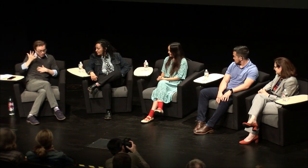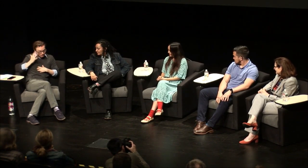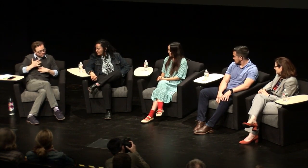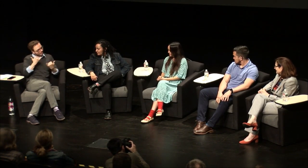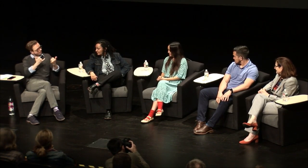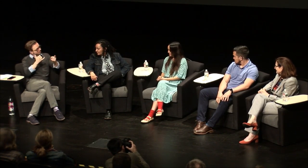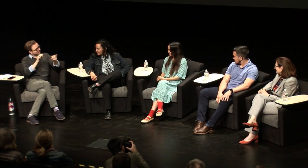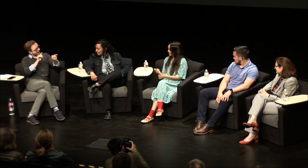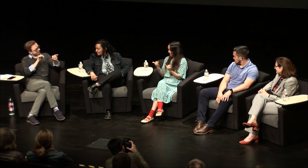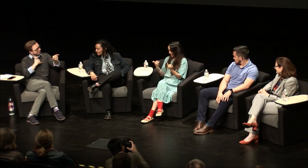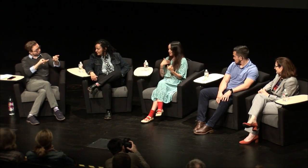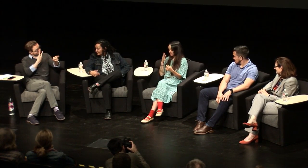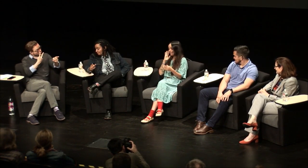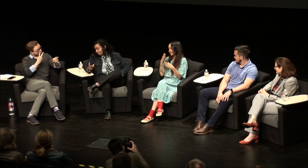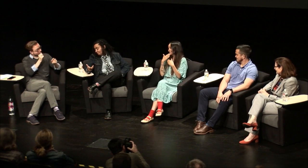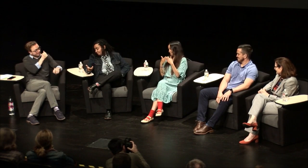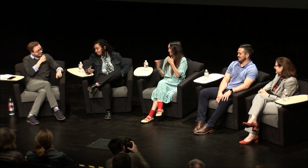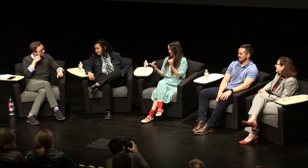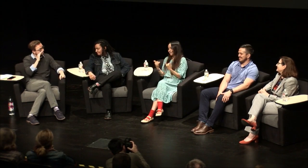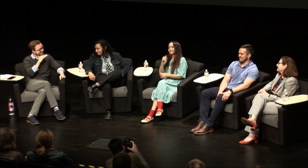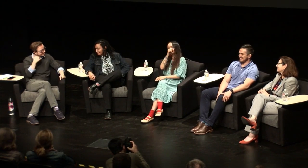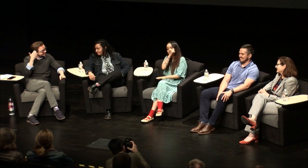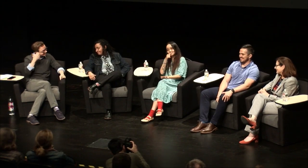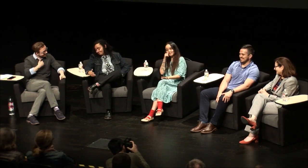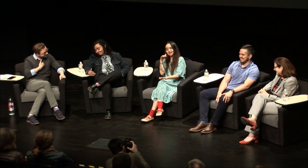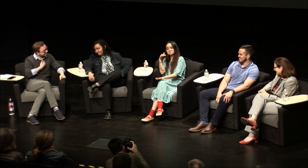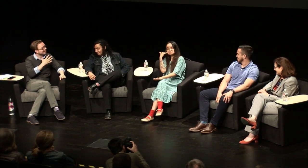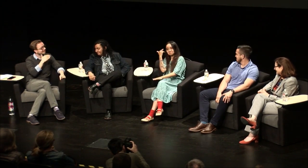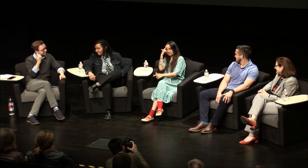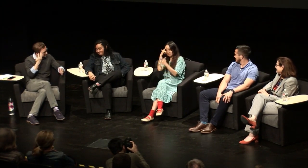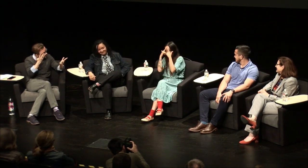name signs and now Amazon's got to name signs too right [Claudia:] exactly you can sign it